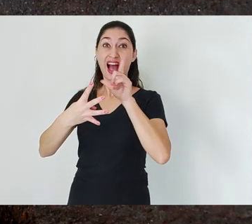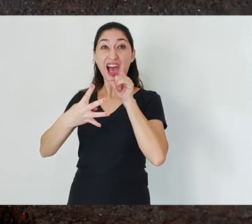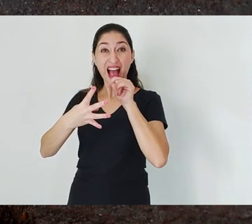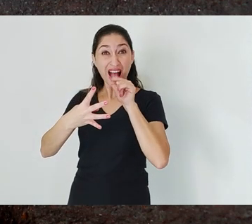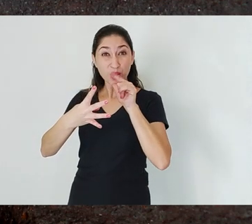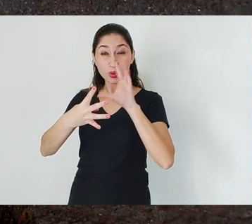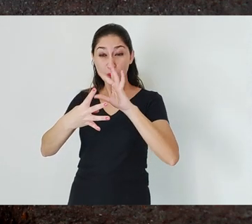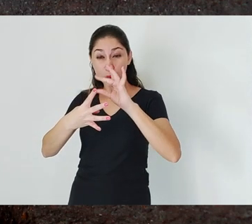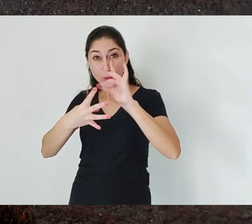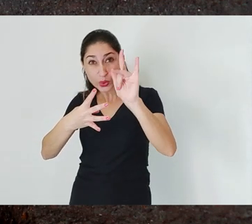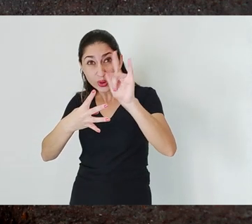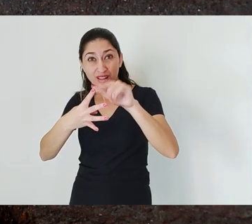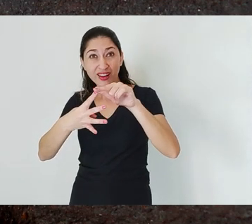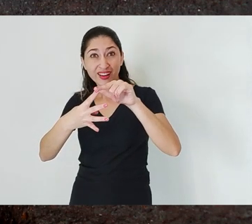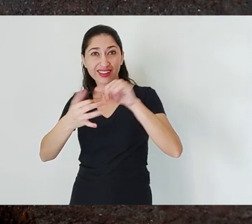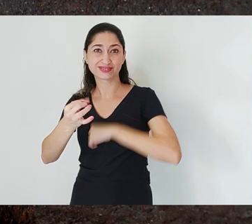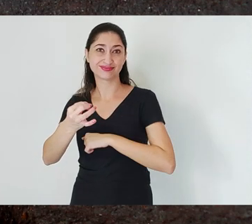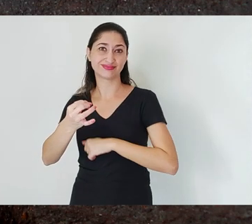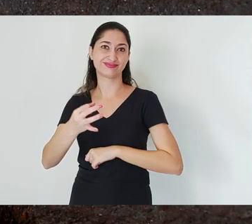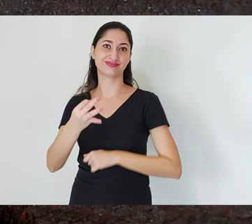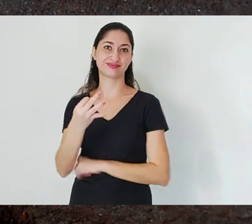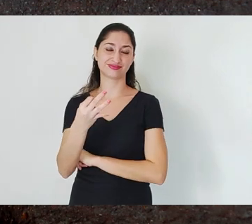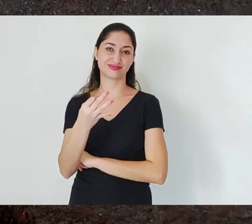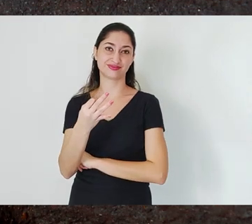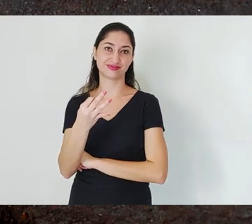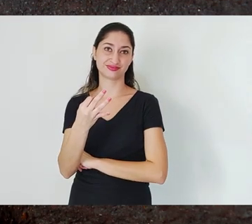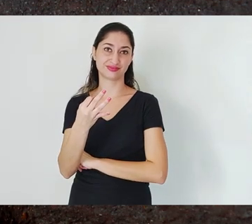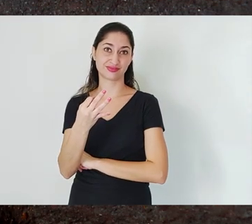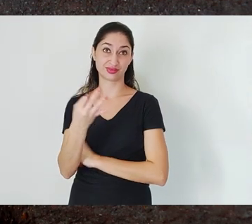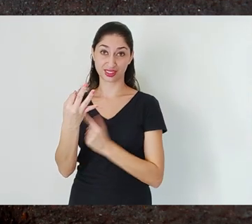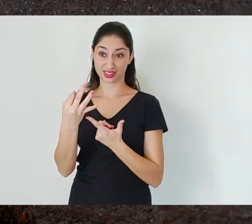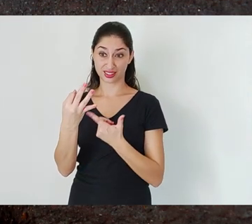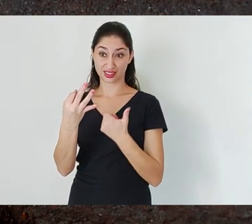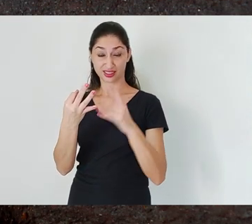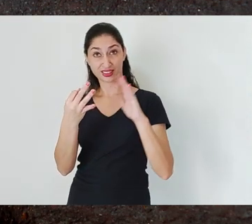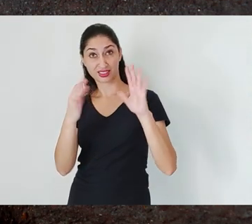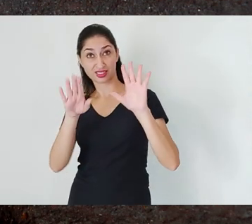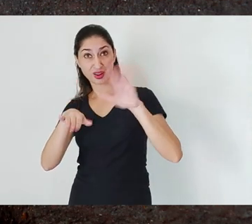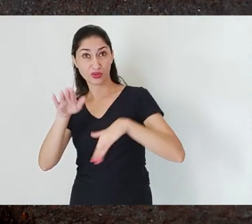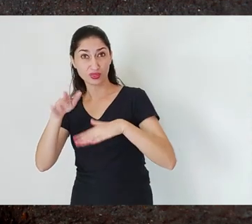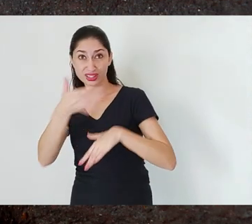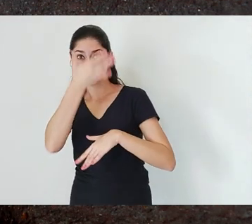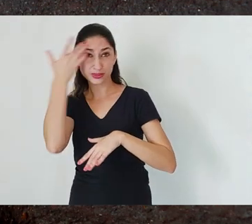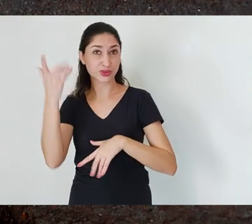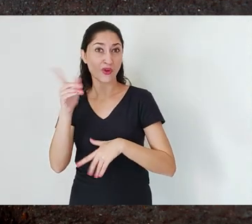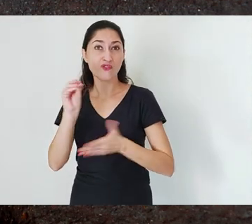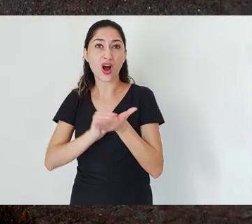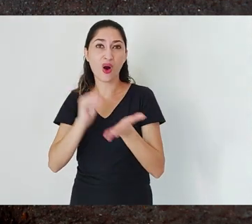their water supply interrupted and perhaps permanently